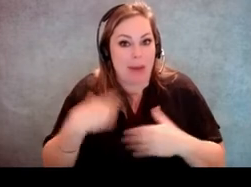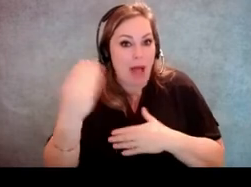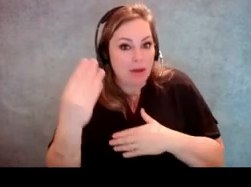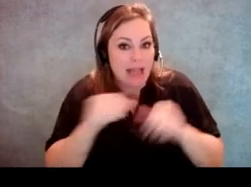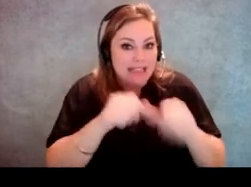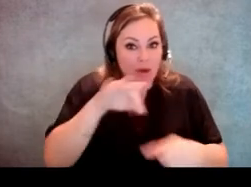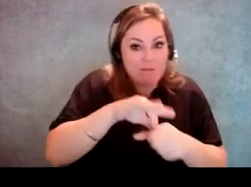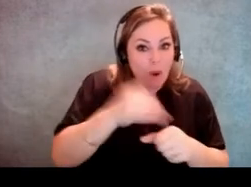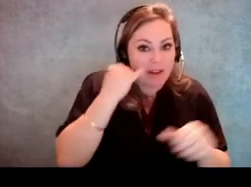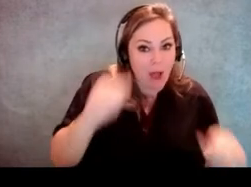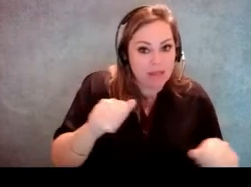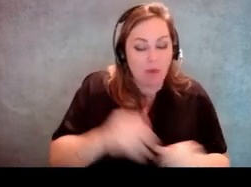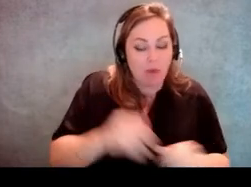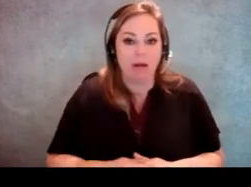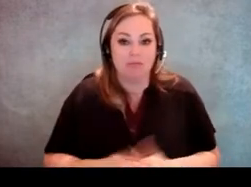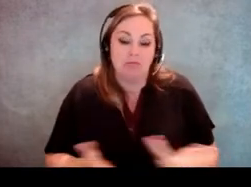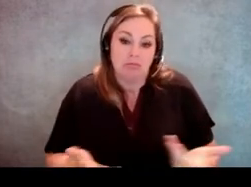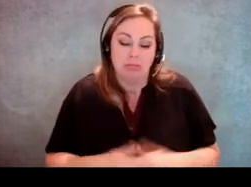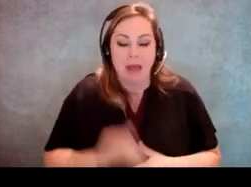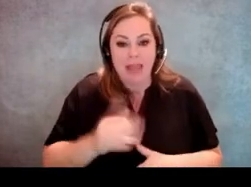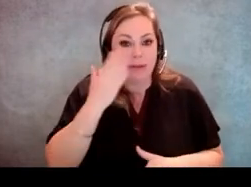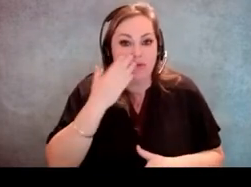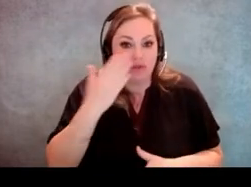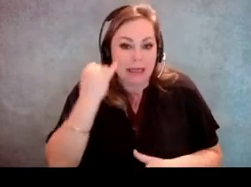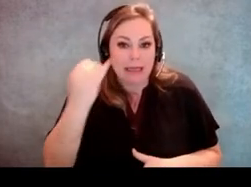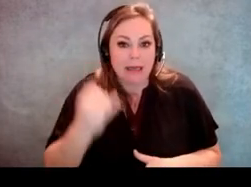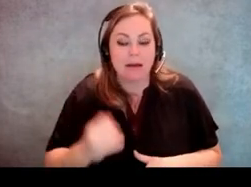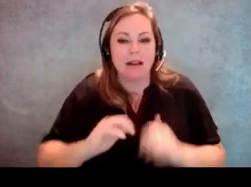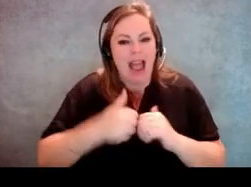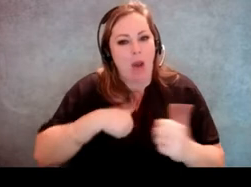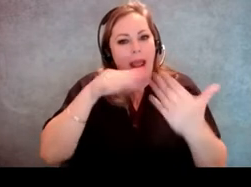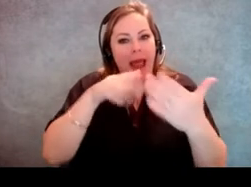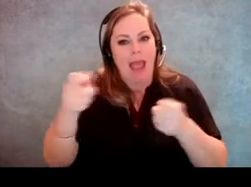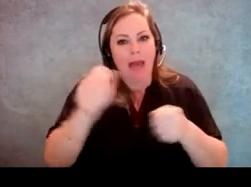to vote if possible, that would be great. But that would be the way I would handle it personally.